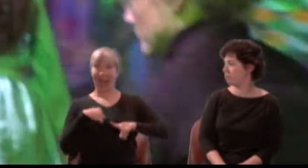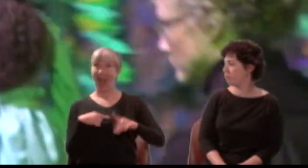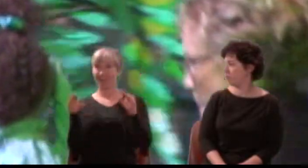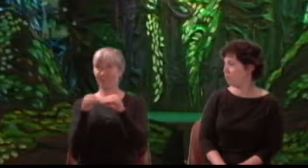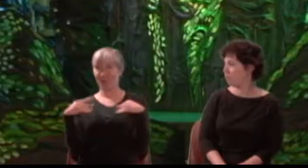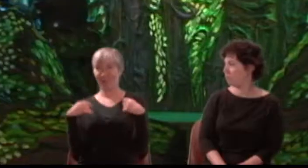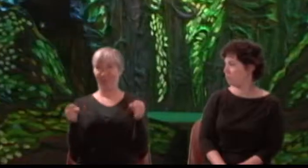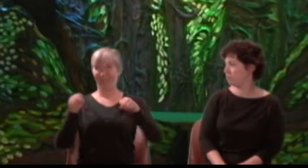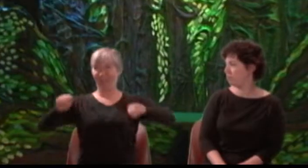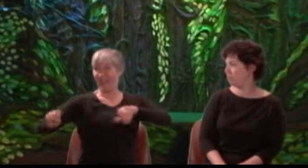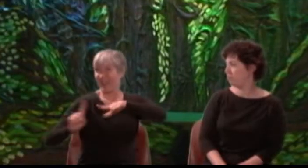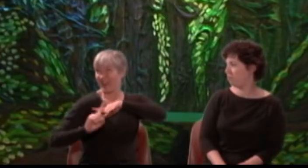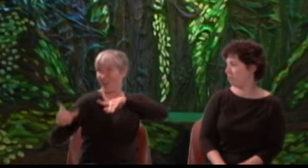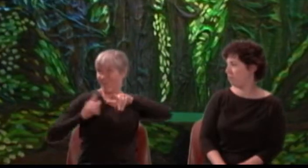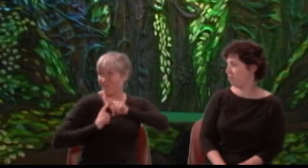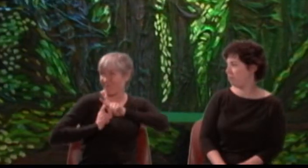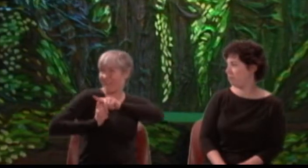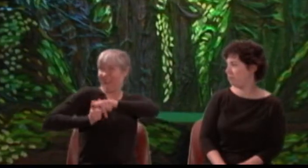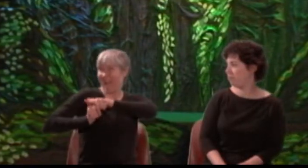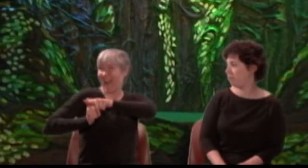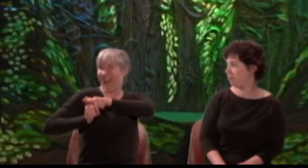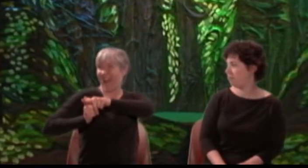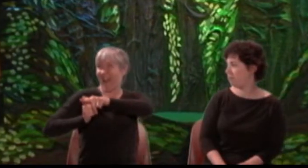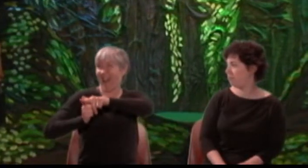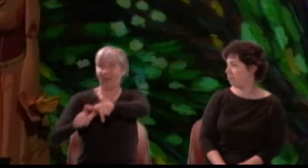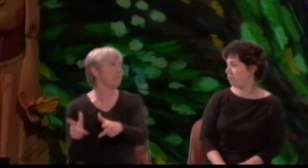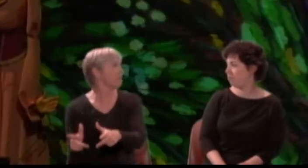Hermia: I am amazed, and know not what to say.